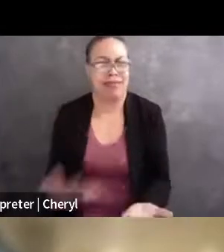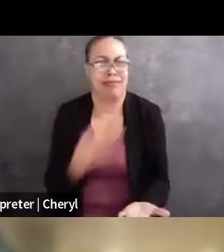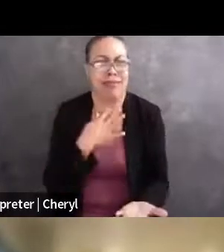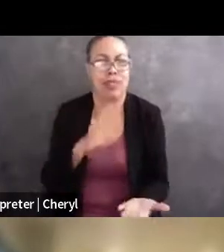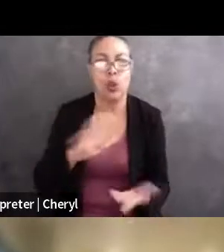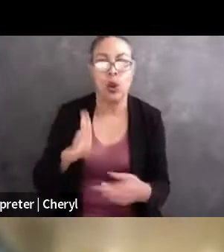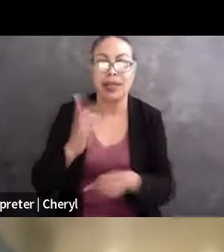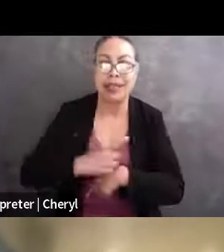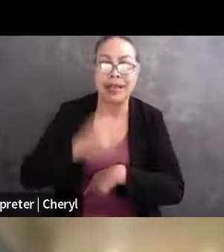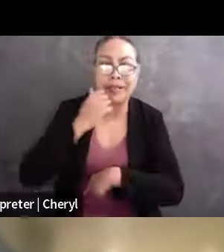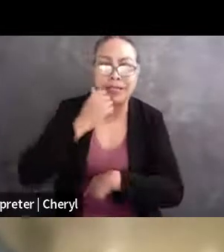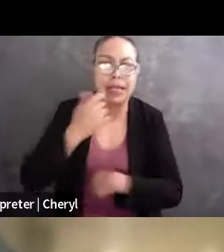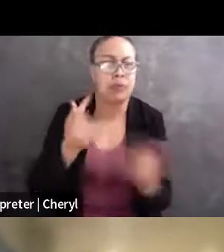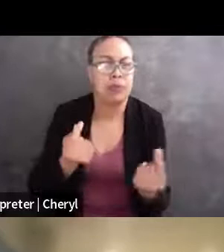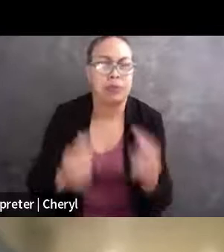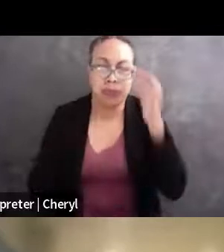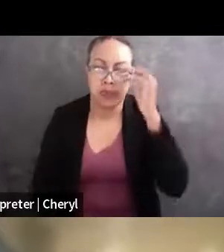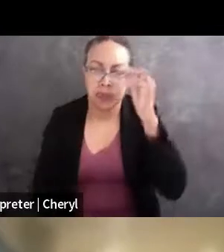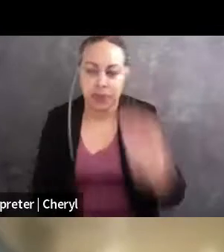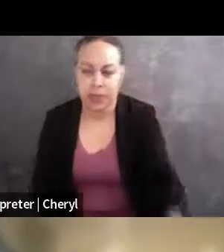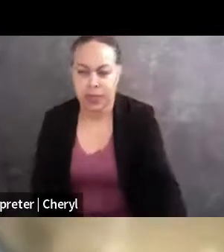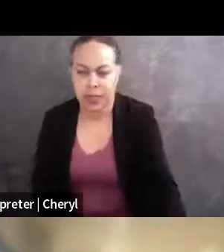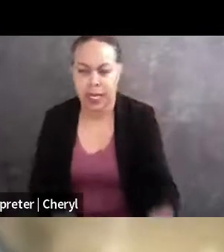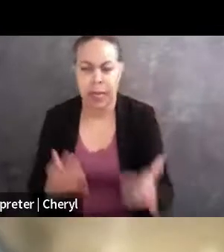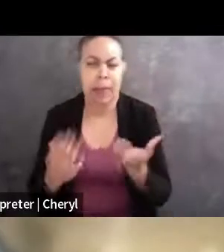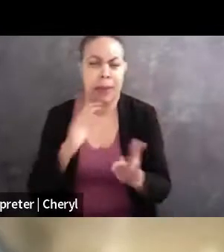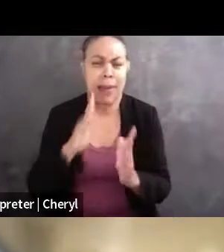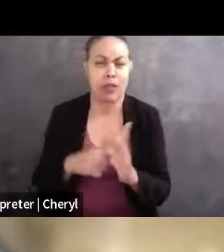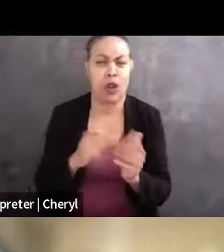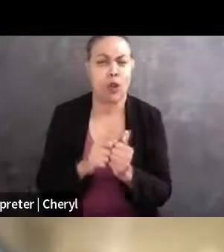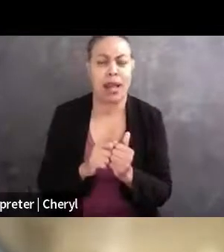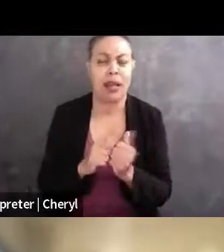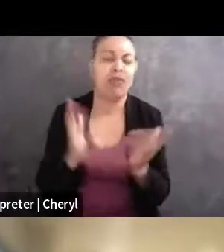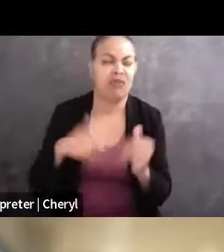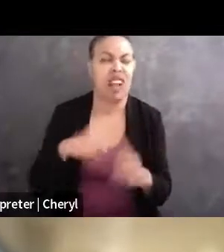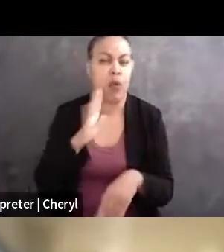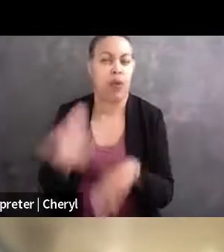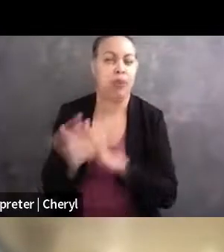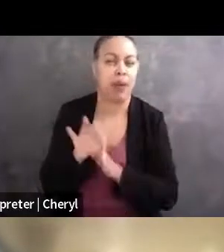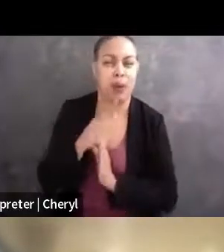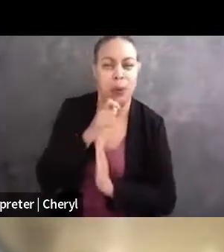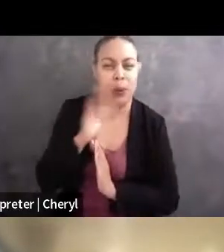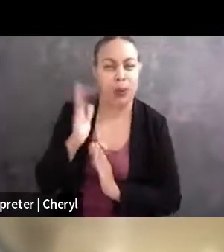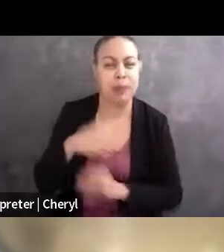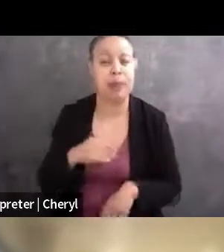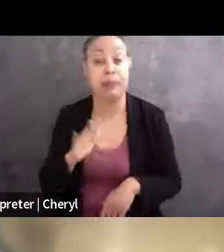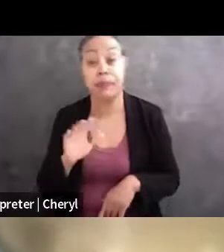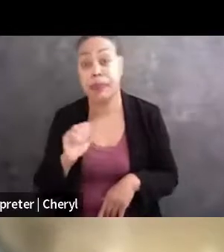And maybe we'll start with, maybe I'll just call on some folks, so okay, why don't we start with Sommer and then we'll go to Meenu,